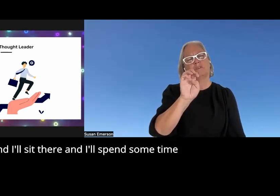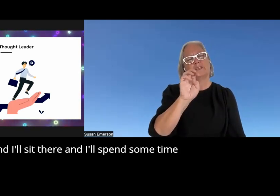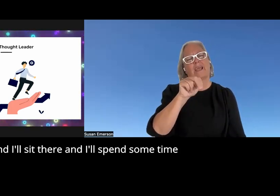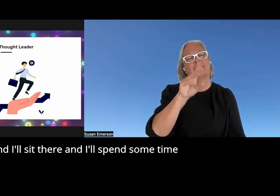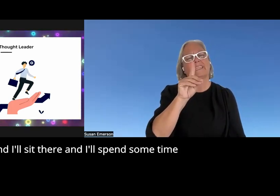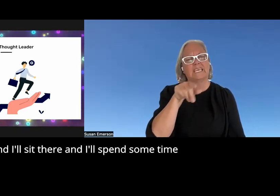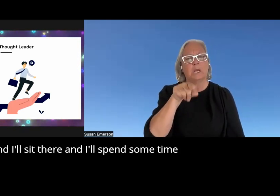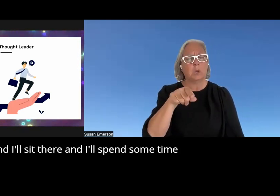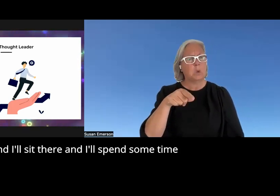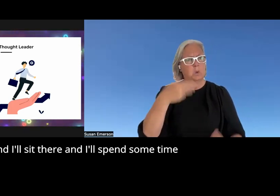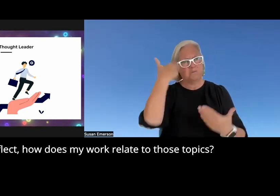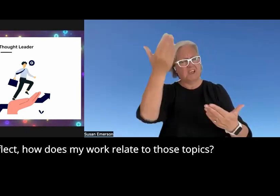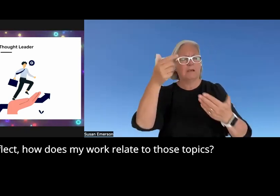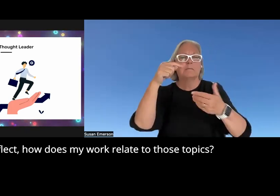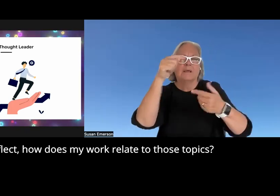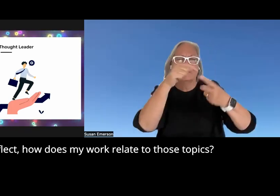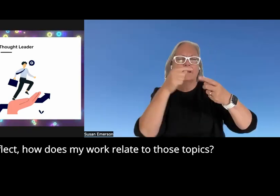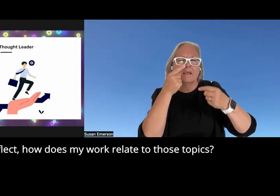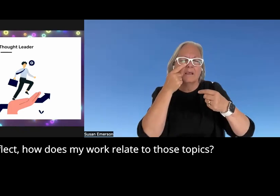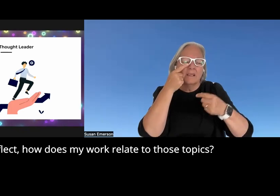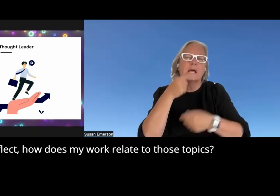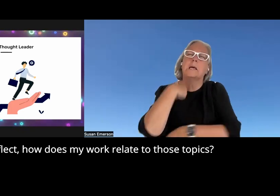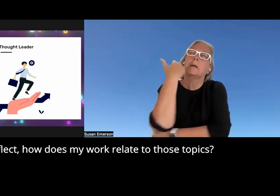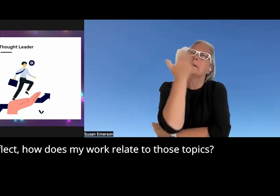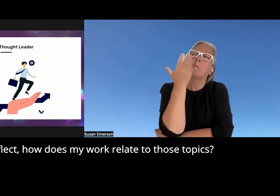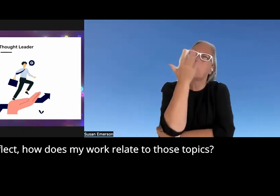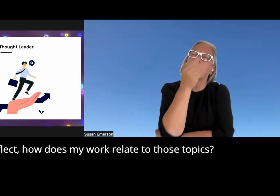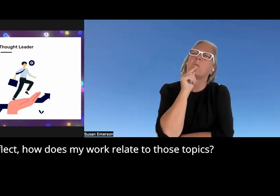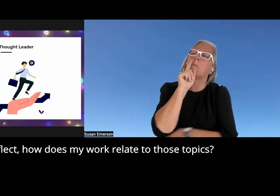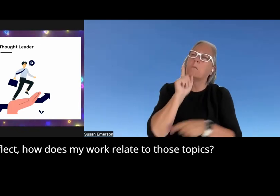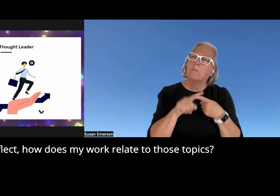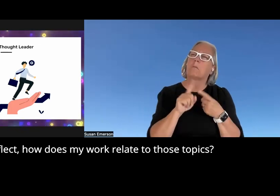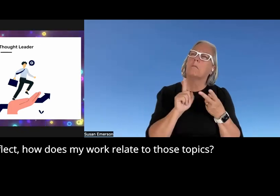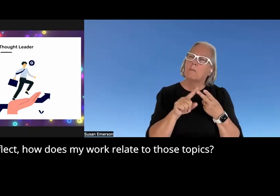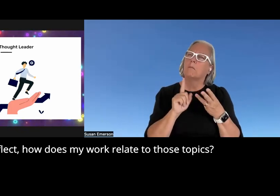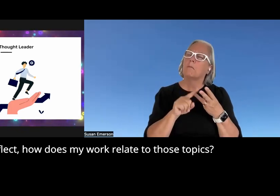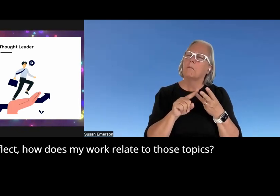and I'll sit there and I'll spend some time and I'll reflect how does my work Rel relate to those